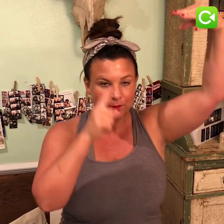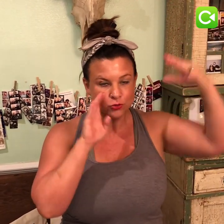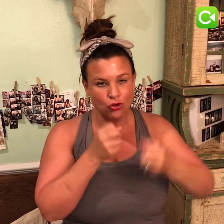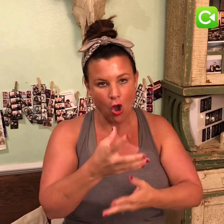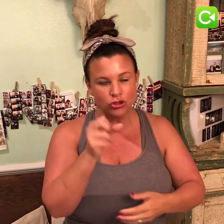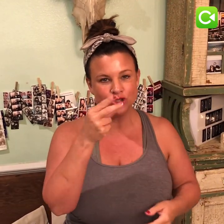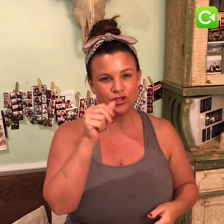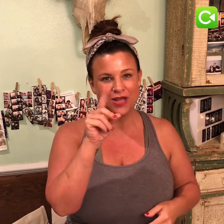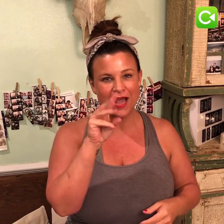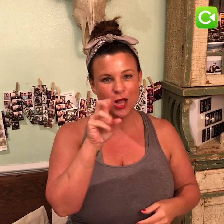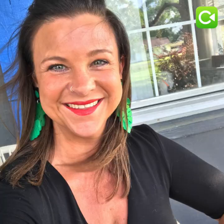Because that will cause shadows in your pictures.